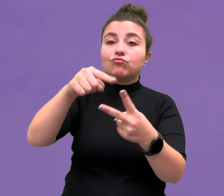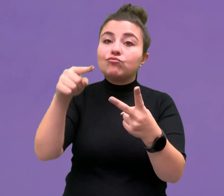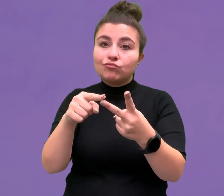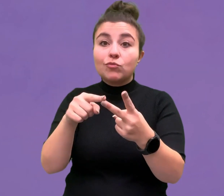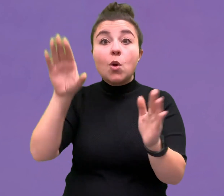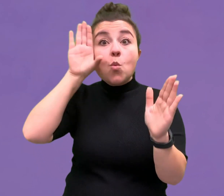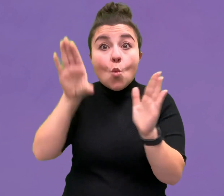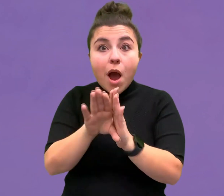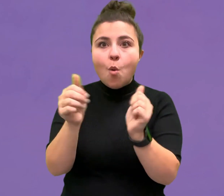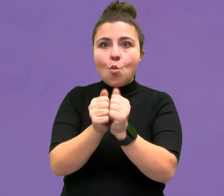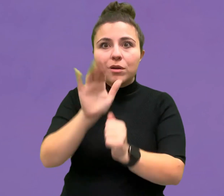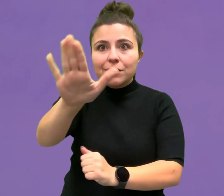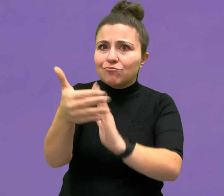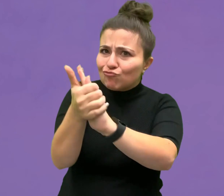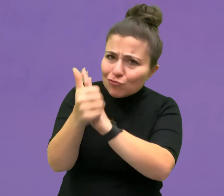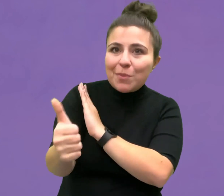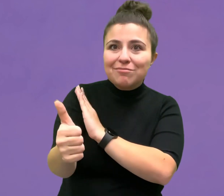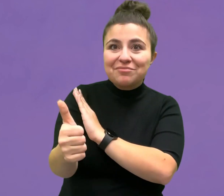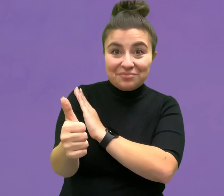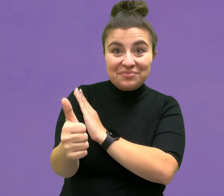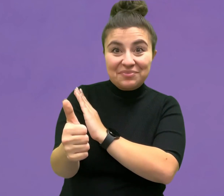and the other one is you in action (whatever your skill is).